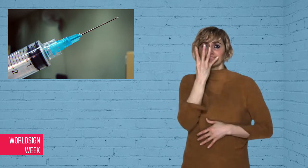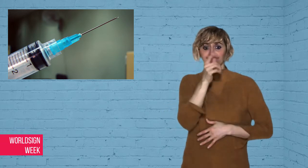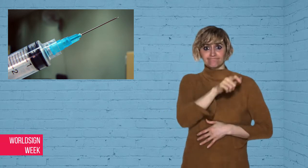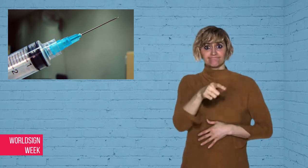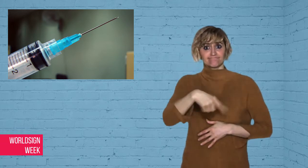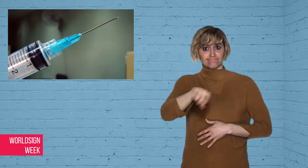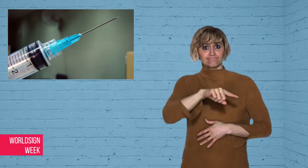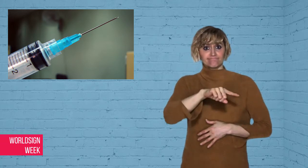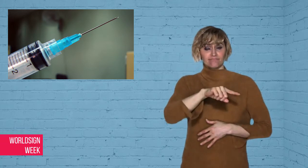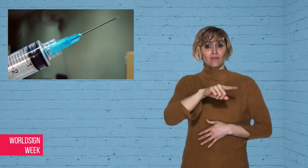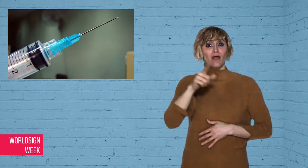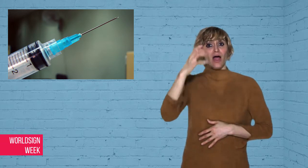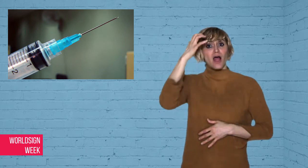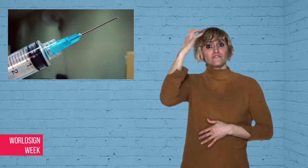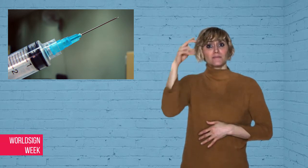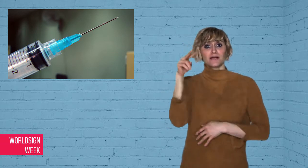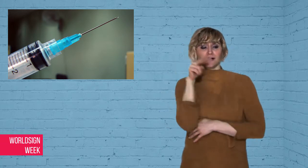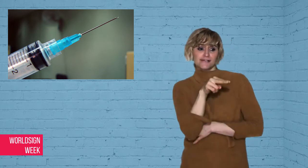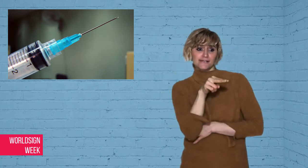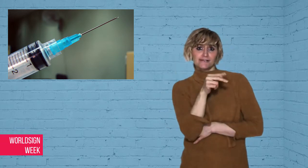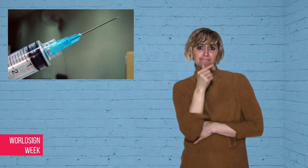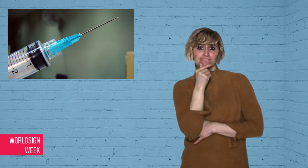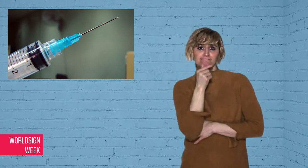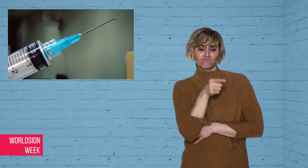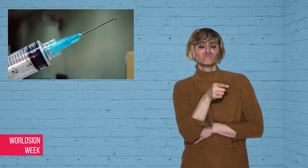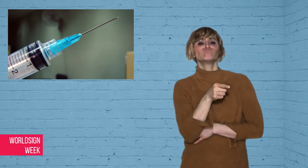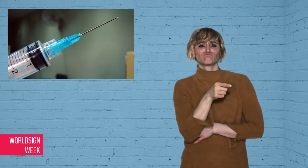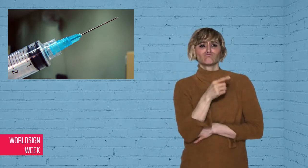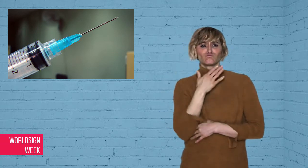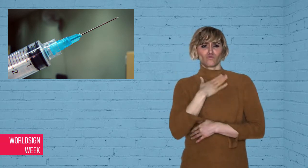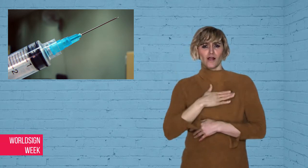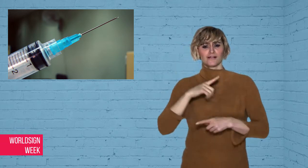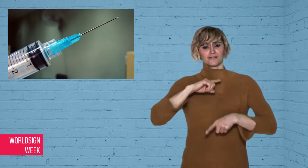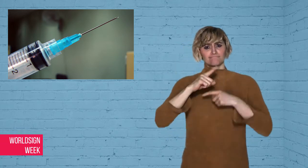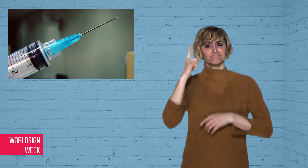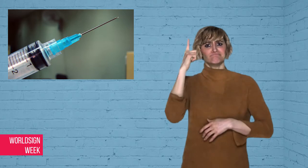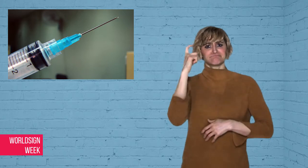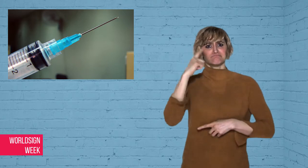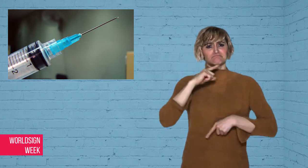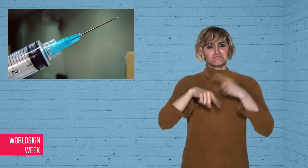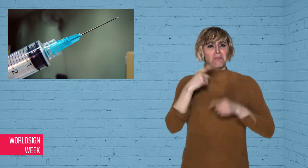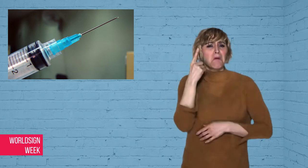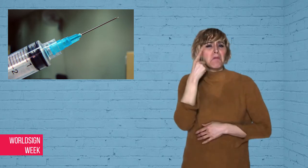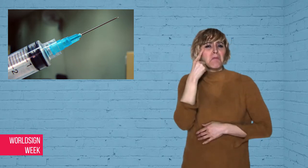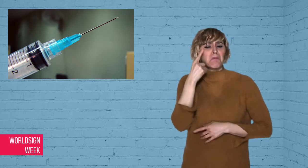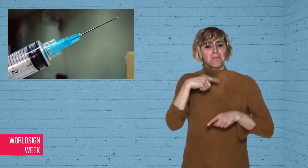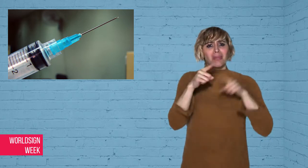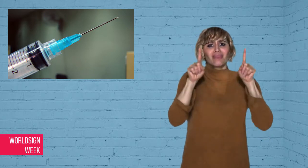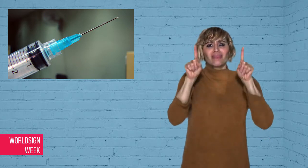Glasgow at a convict volunteer program.